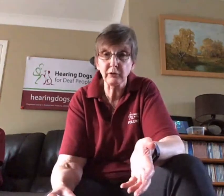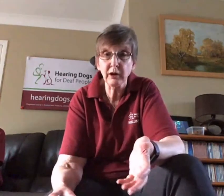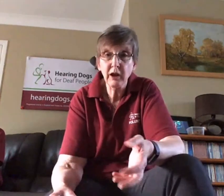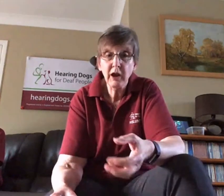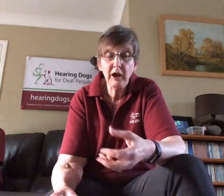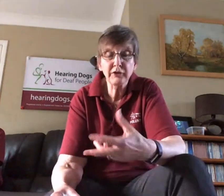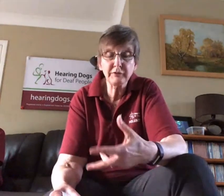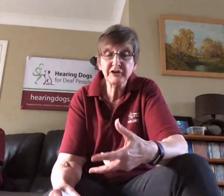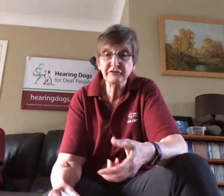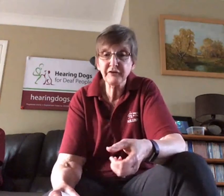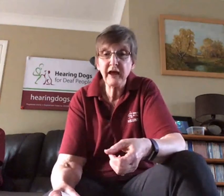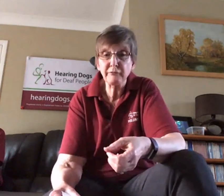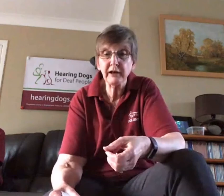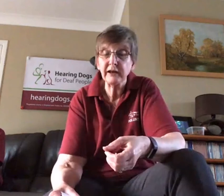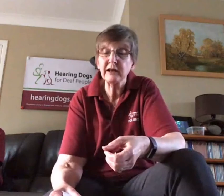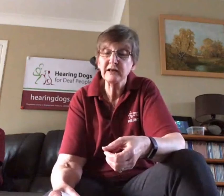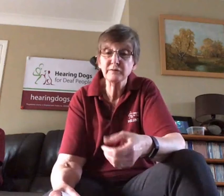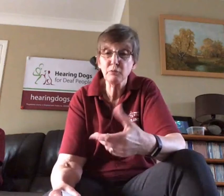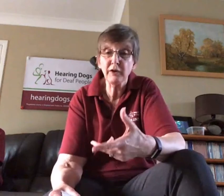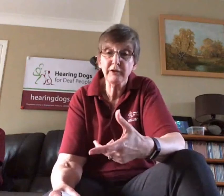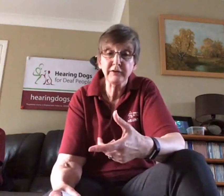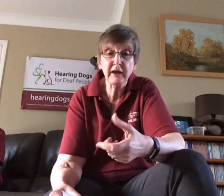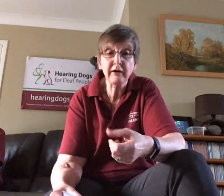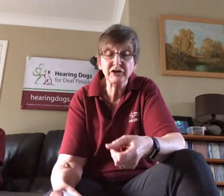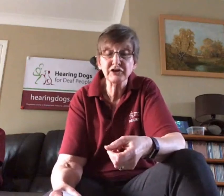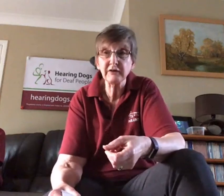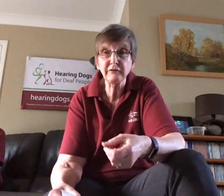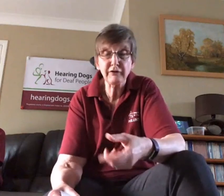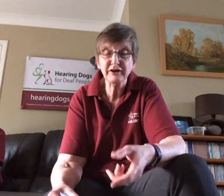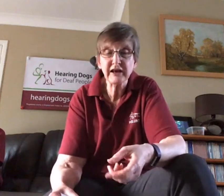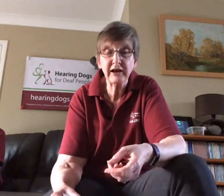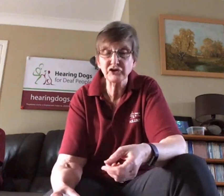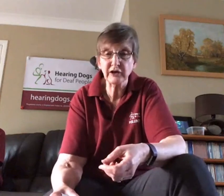And the reason for that really is one: that they're actually a very intelligent little